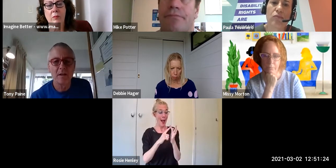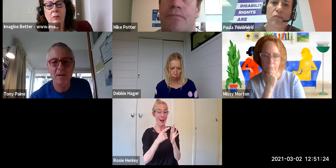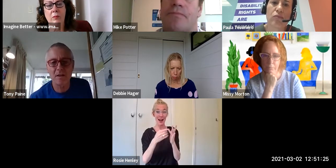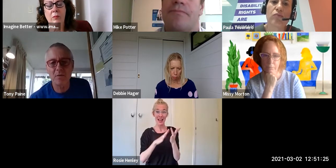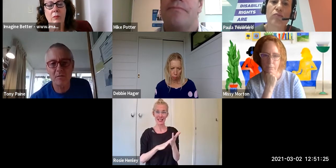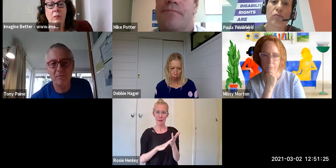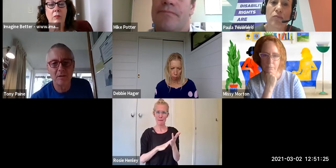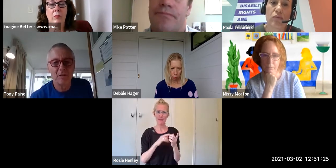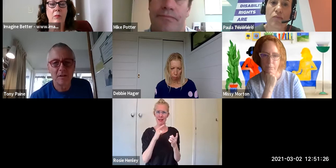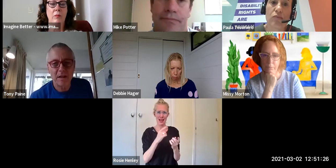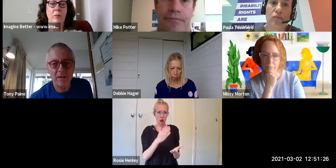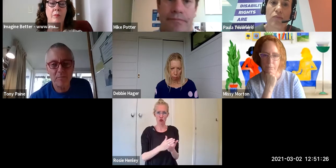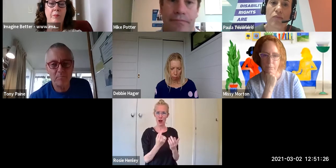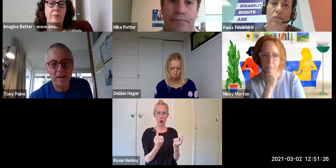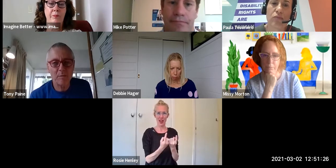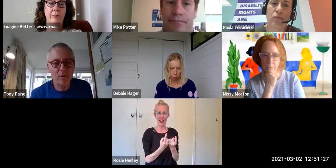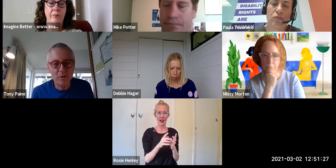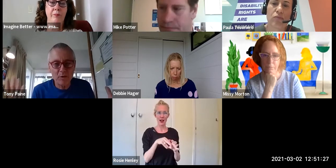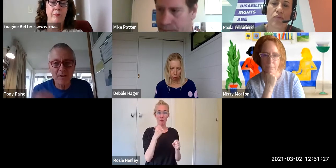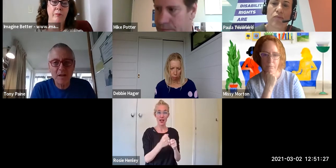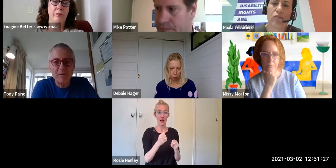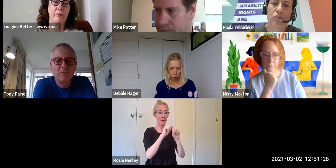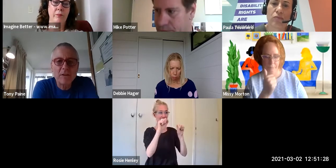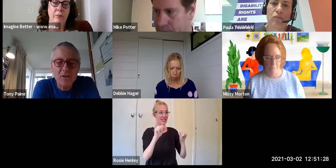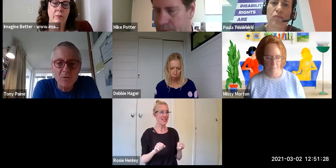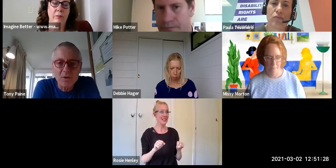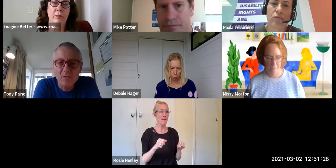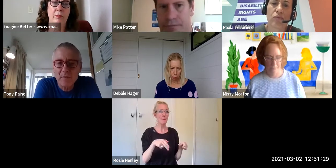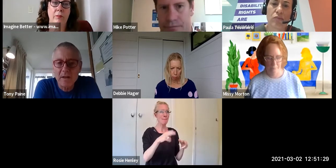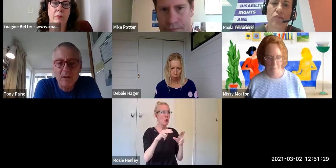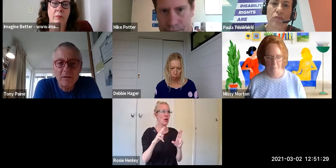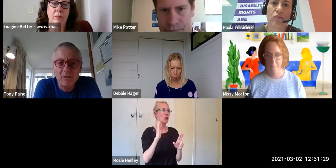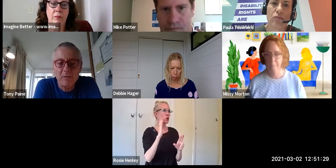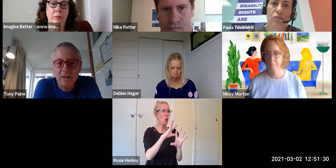about systems and how they/ how we build buildings and how we run schools and how we-you know